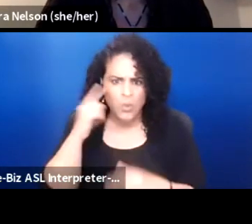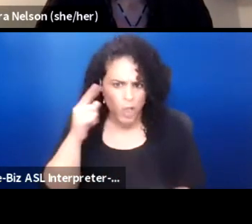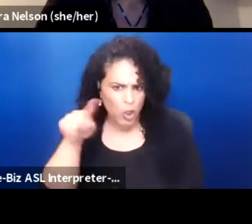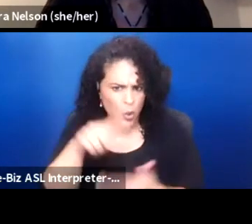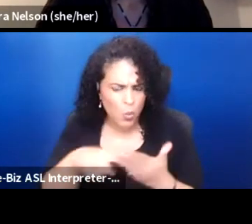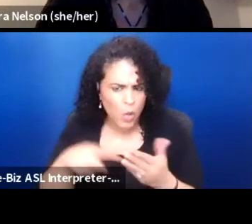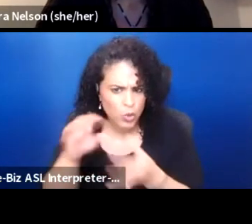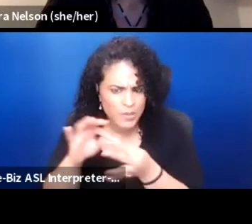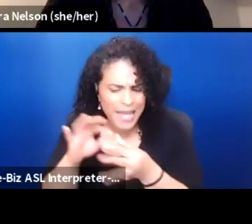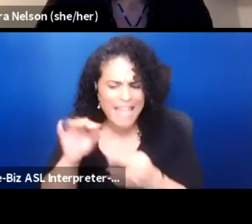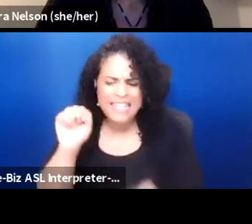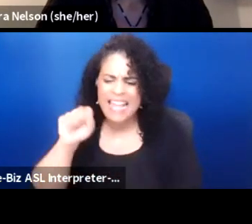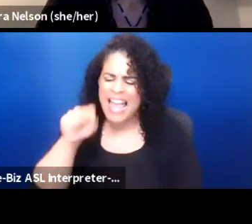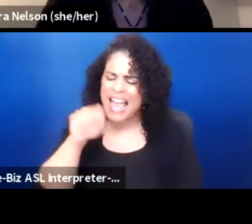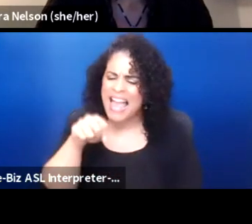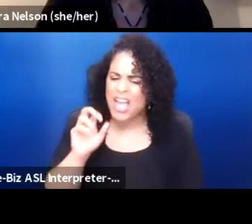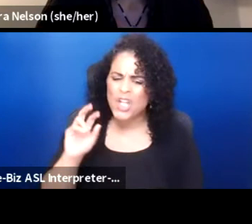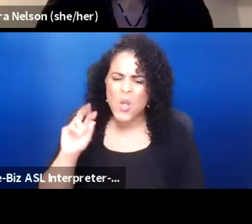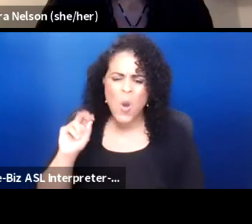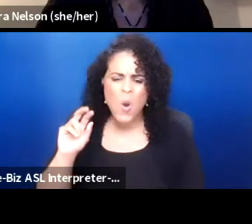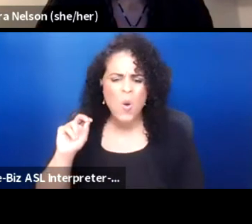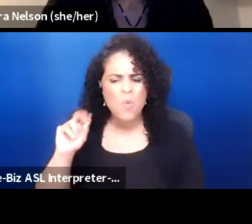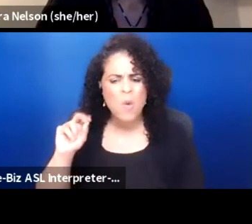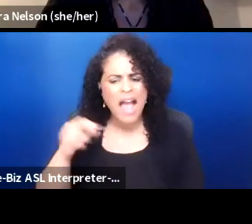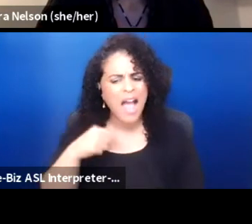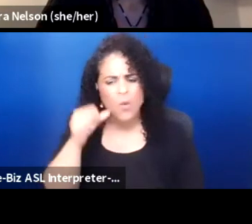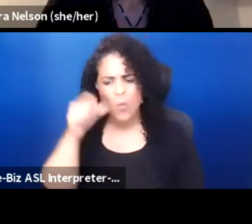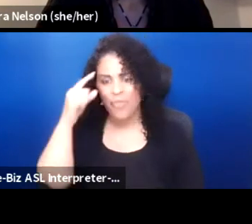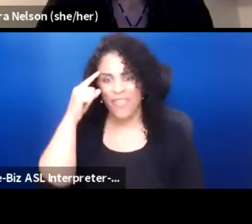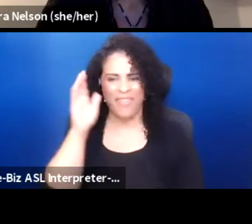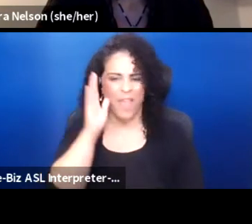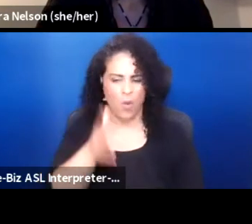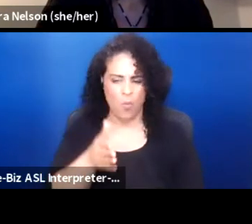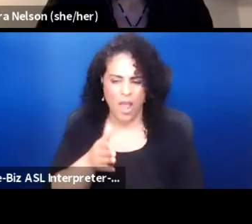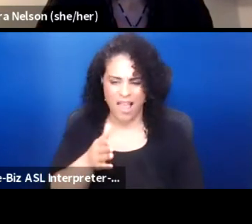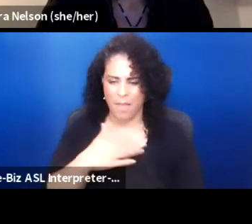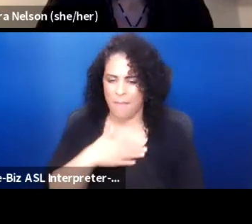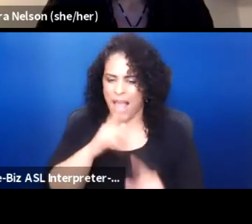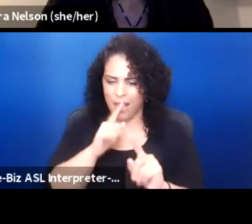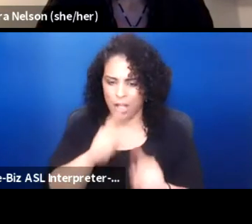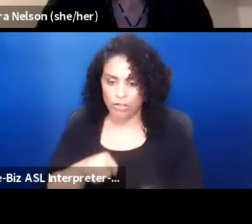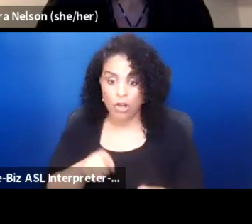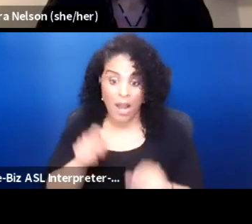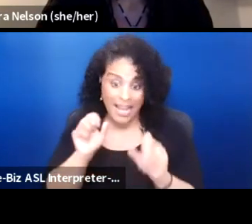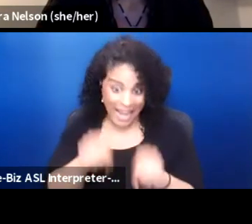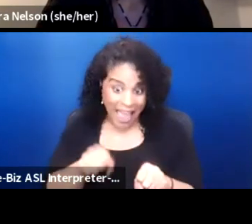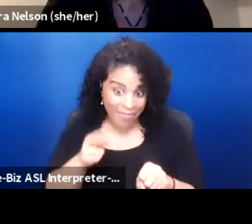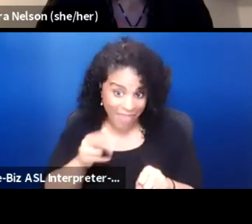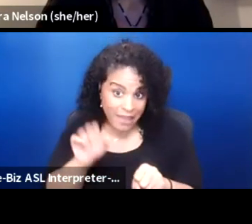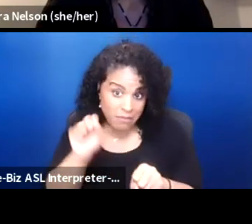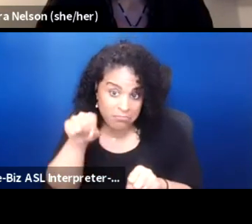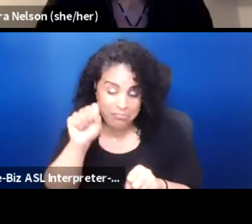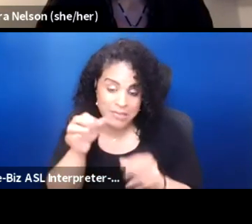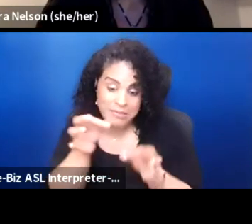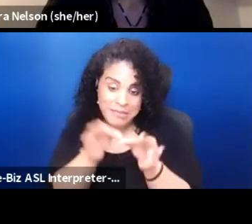Yeah, no, I don't think that they will, I guess is my answer. Can they? Yeah. It's super simple.